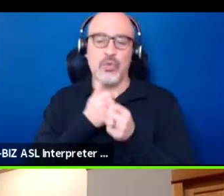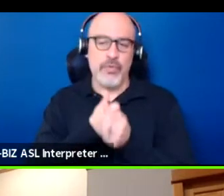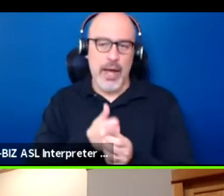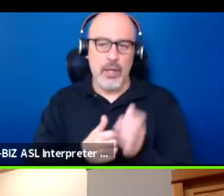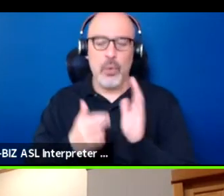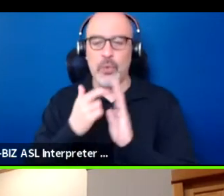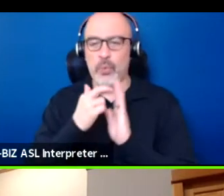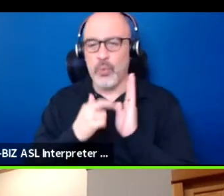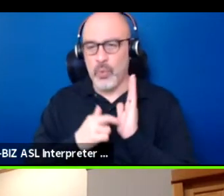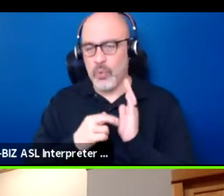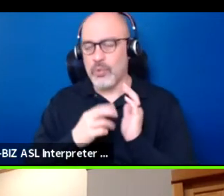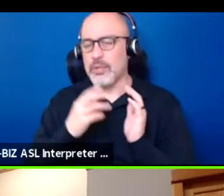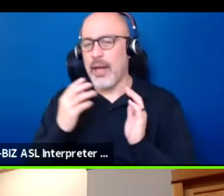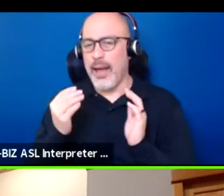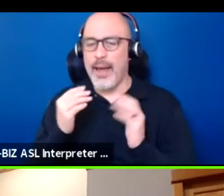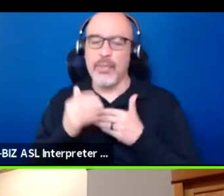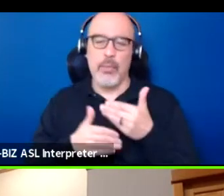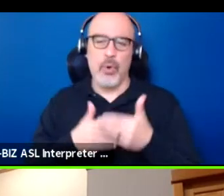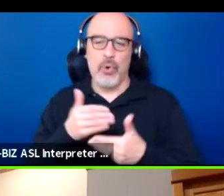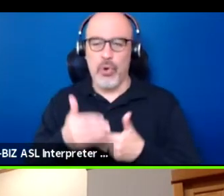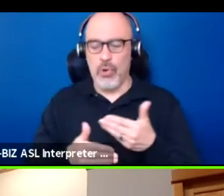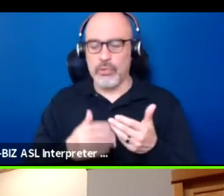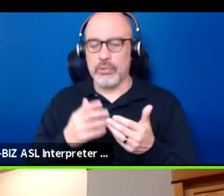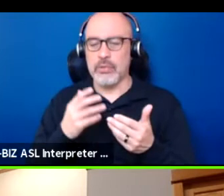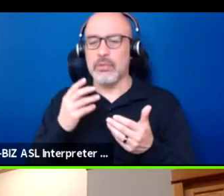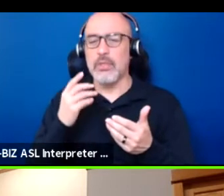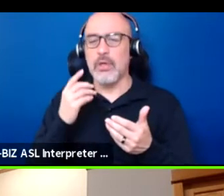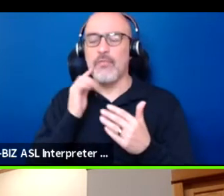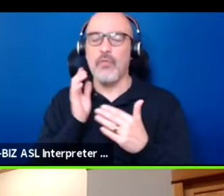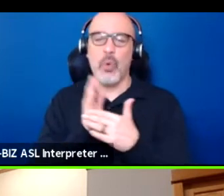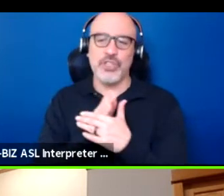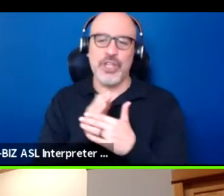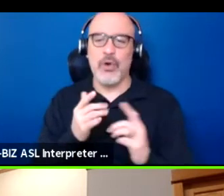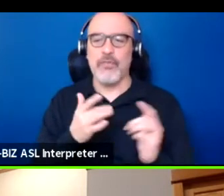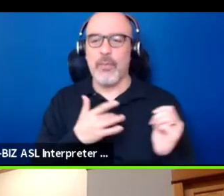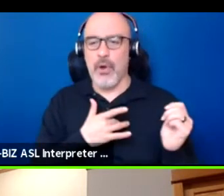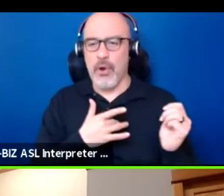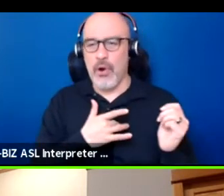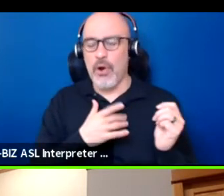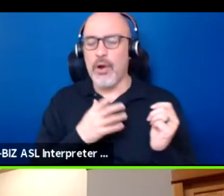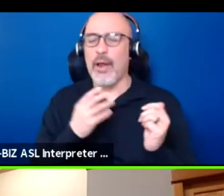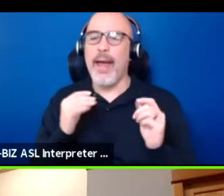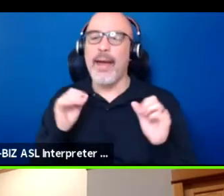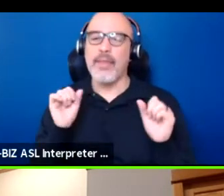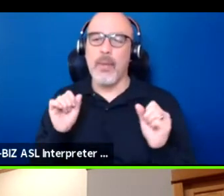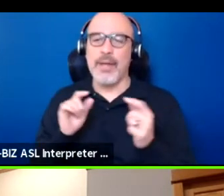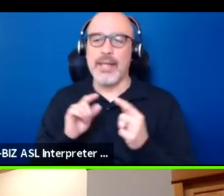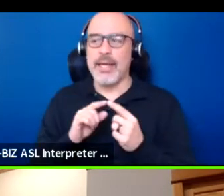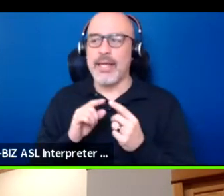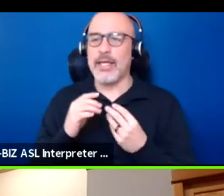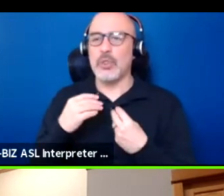and those protocols, the sharing from the heart, the ability to give more than you receive